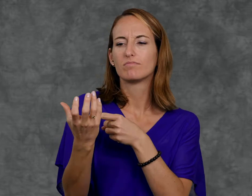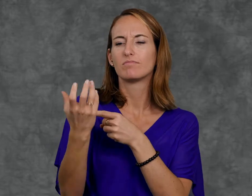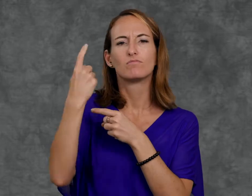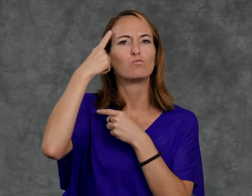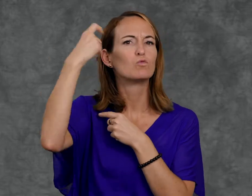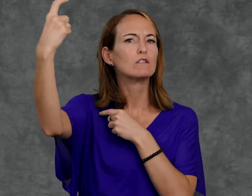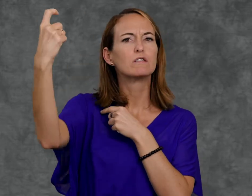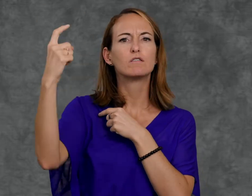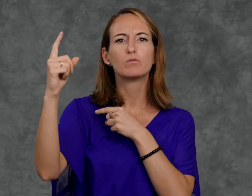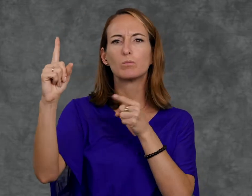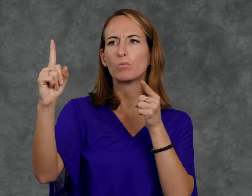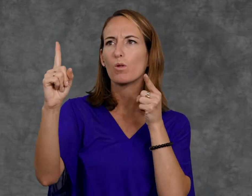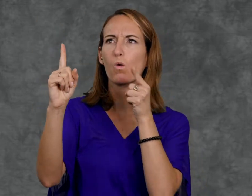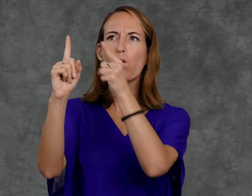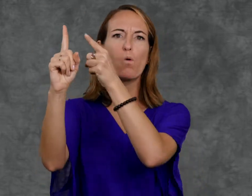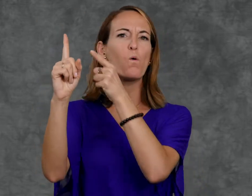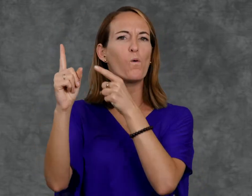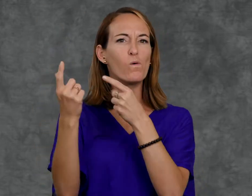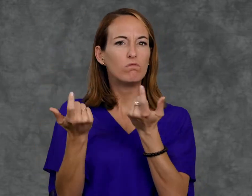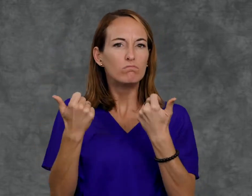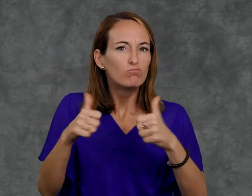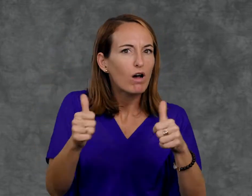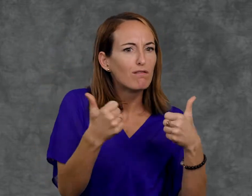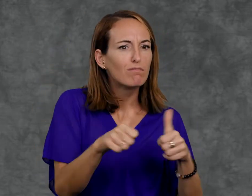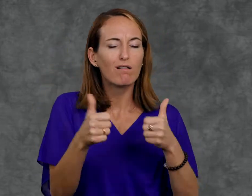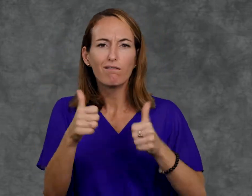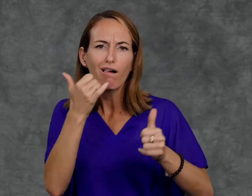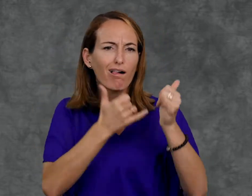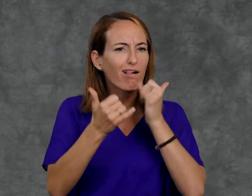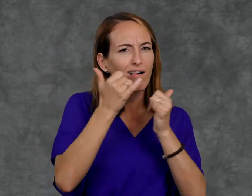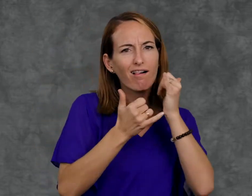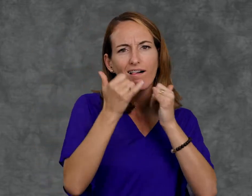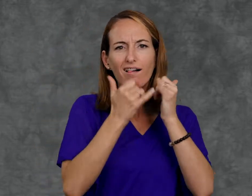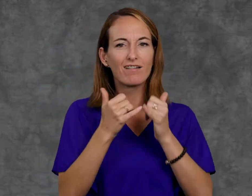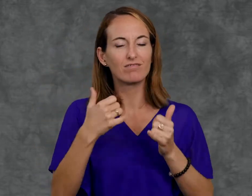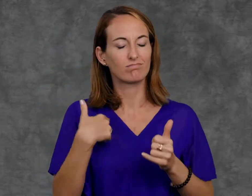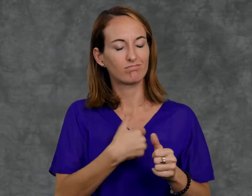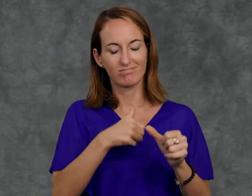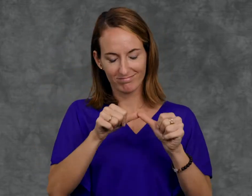When people feel safe enough to take risks, they can learn from their mistakes and try new things.